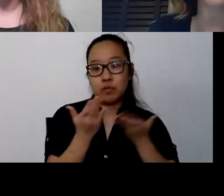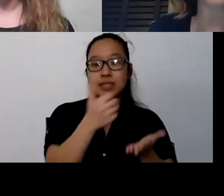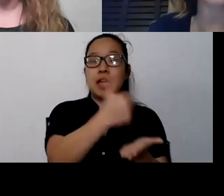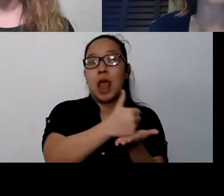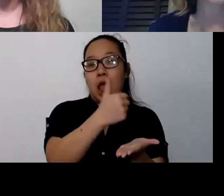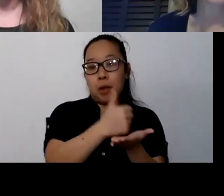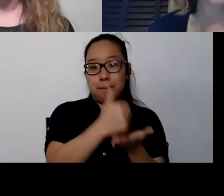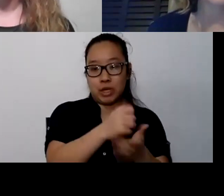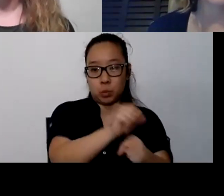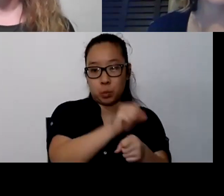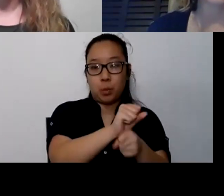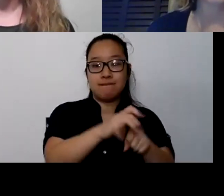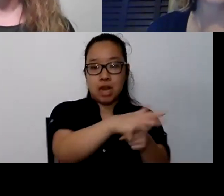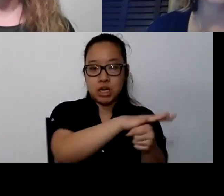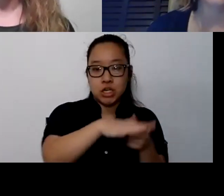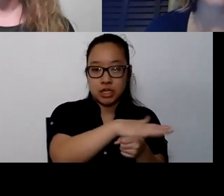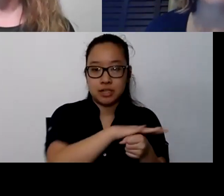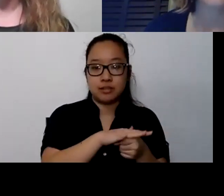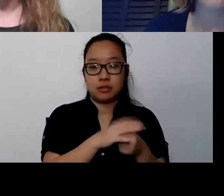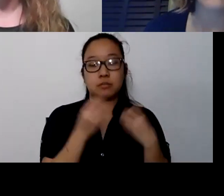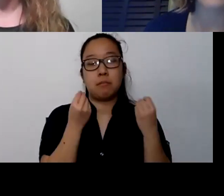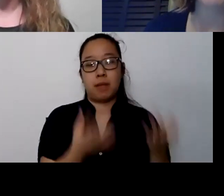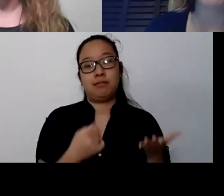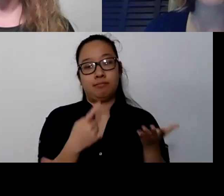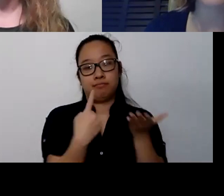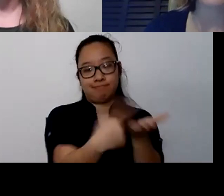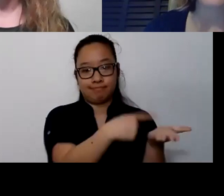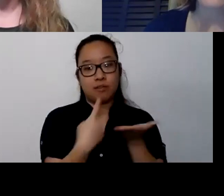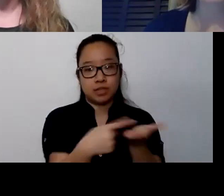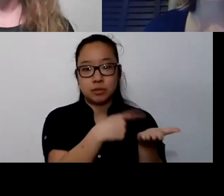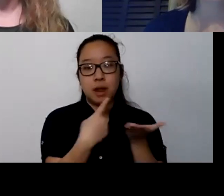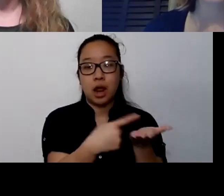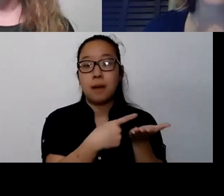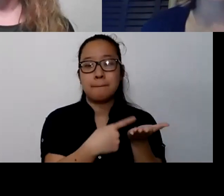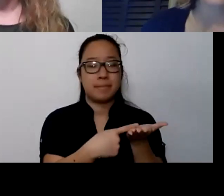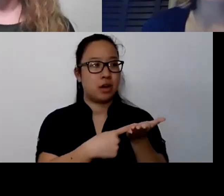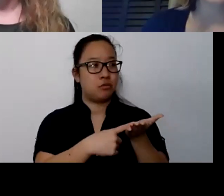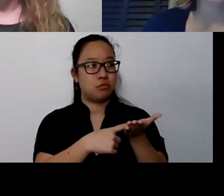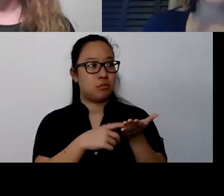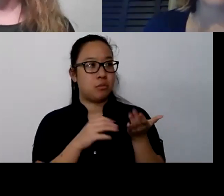at least in the circles where I am about how do... Again, kind of back to self-care,